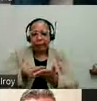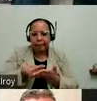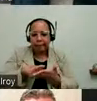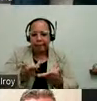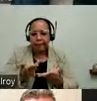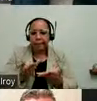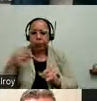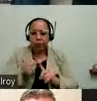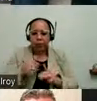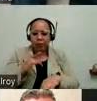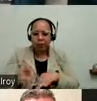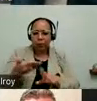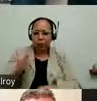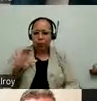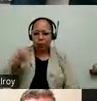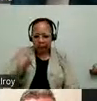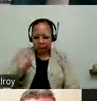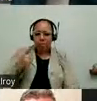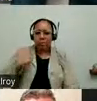through CPS, we field all those calls. And we received hundreds of calls from